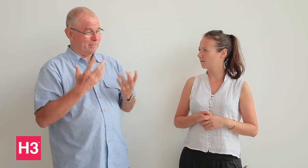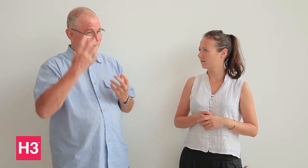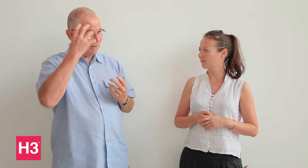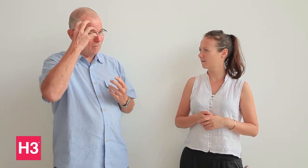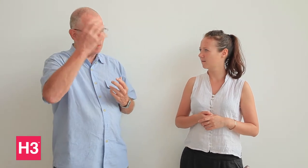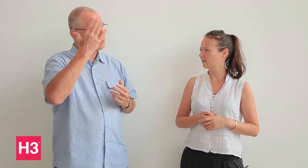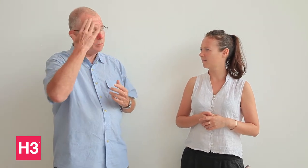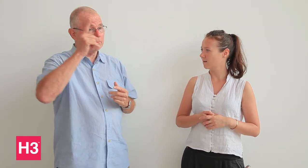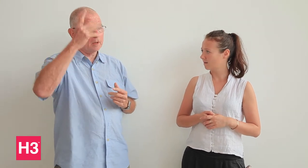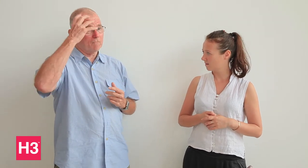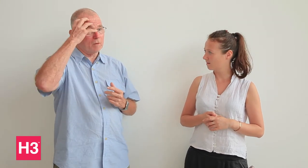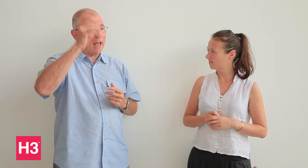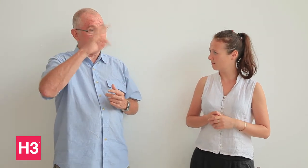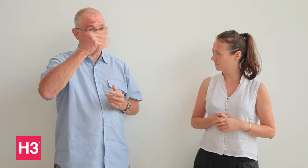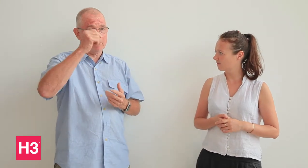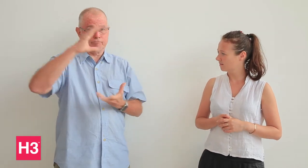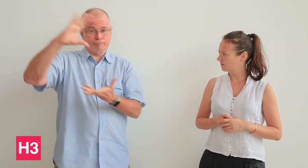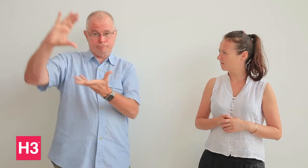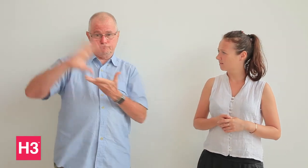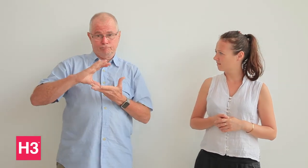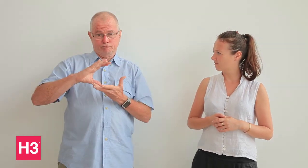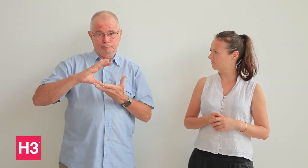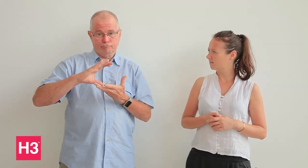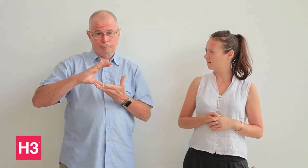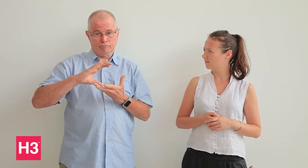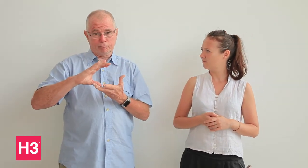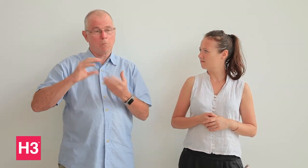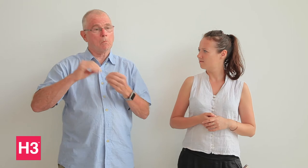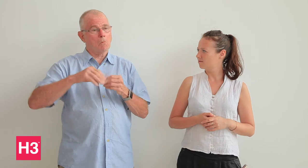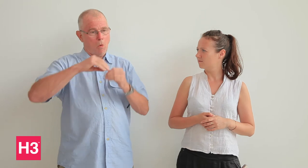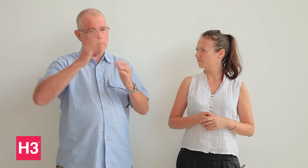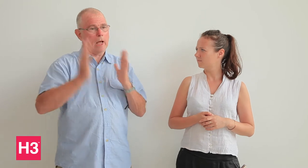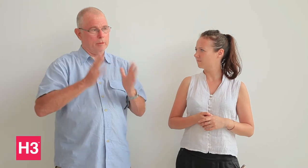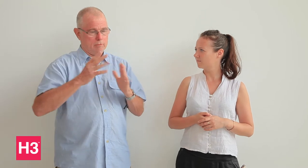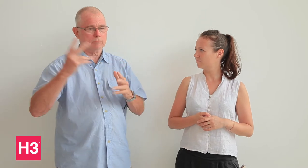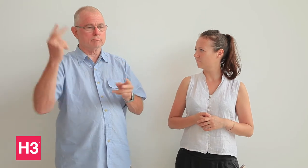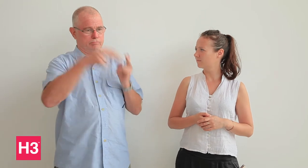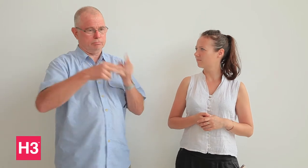government supported us with money, more athletes would attend.